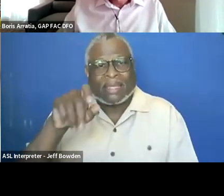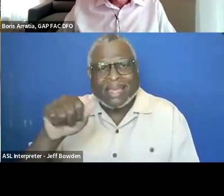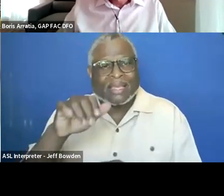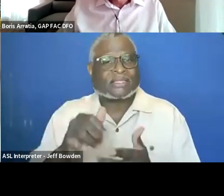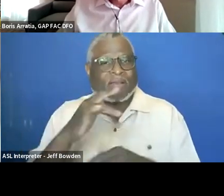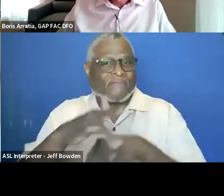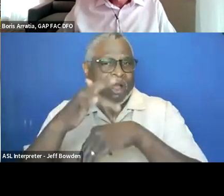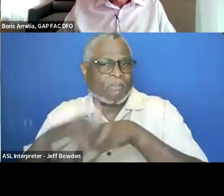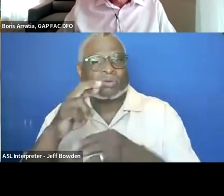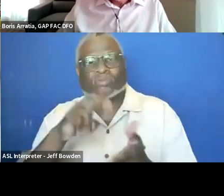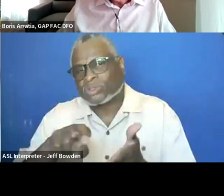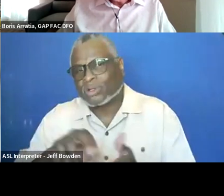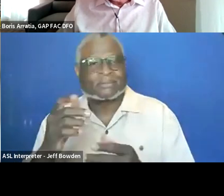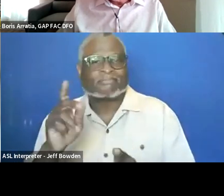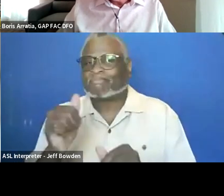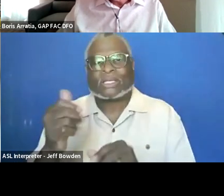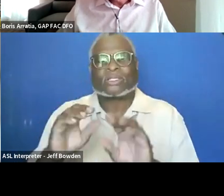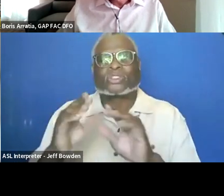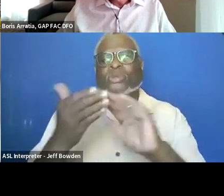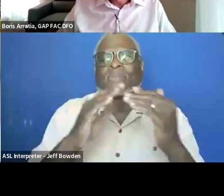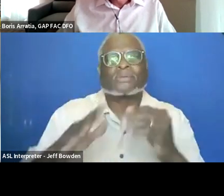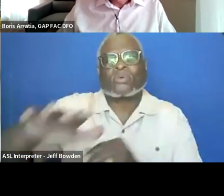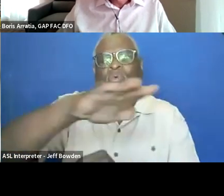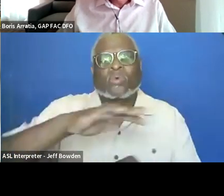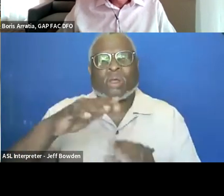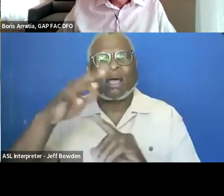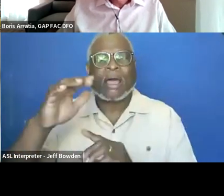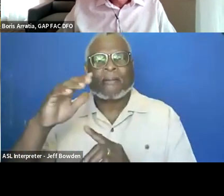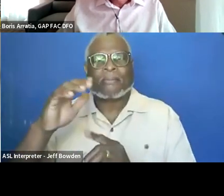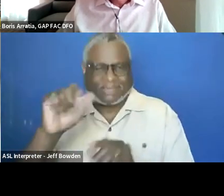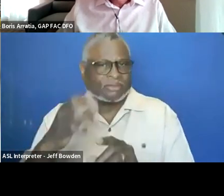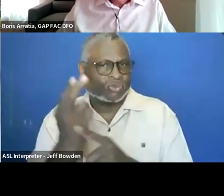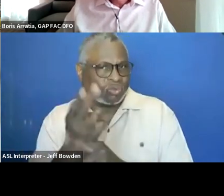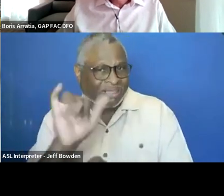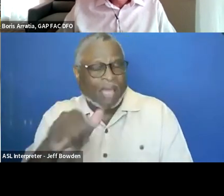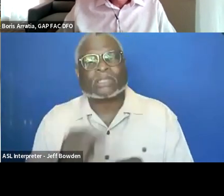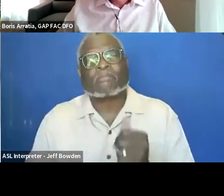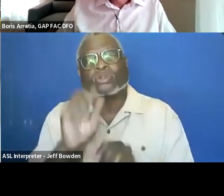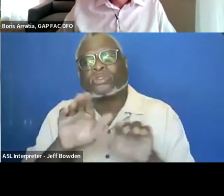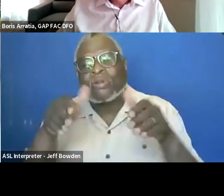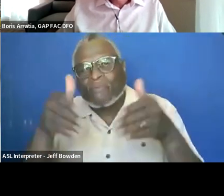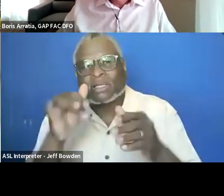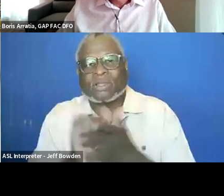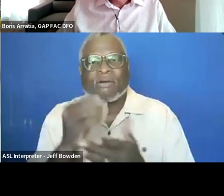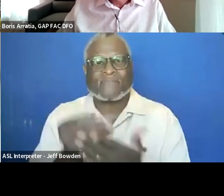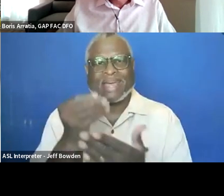to the researchers and available to the public. So traditionally it is focused on like financial audit type information